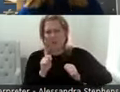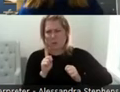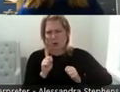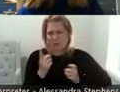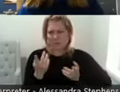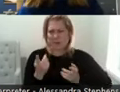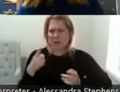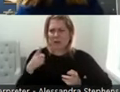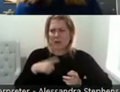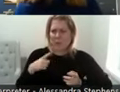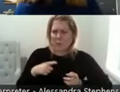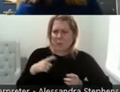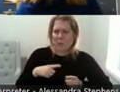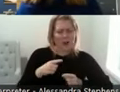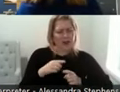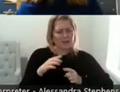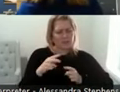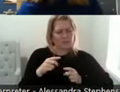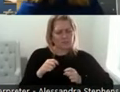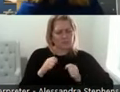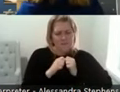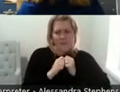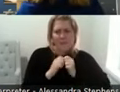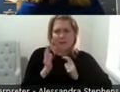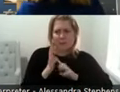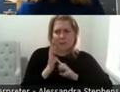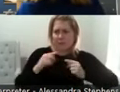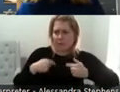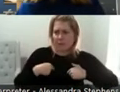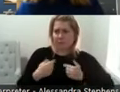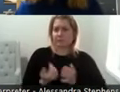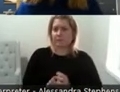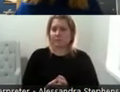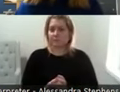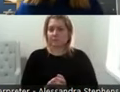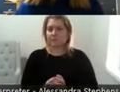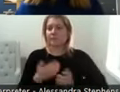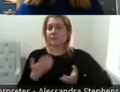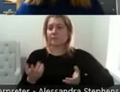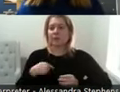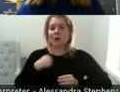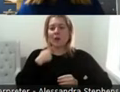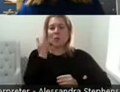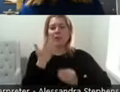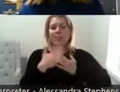when we're working in this area as well. Now, I always like this. We always talk about